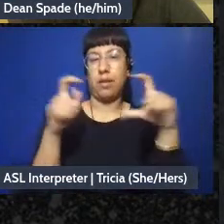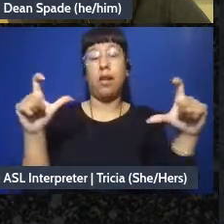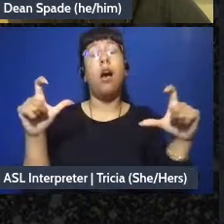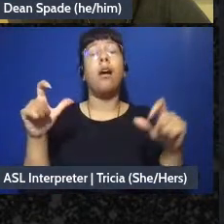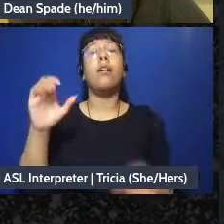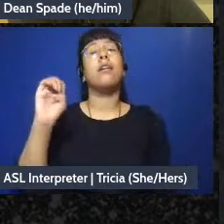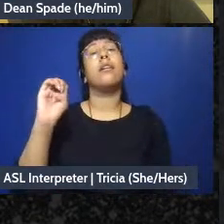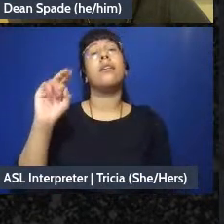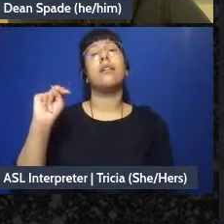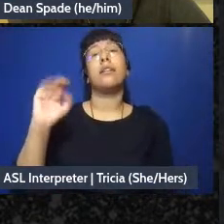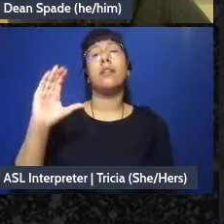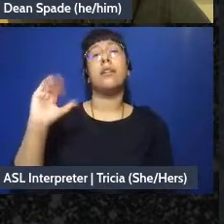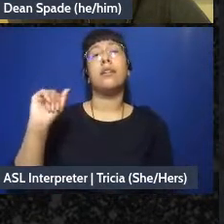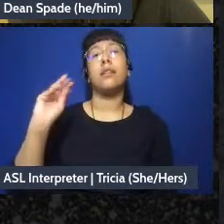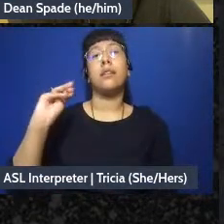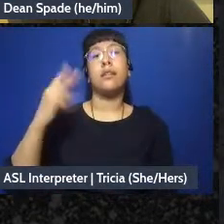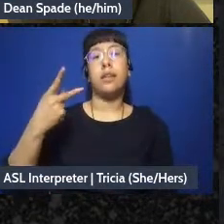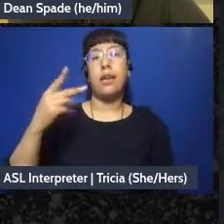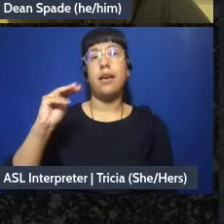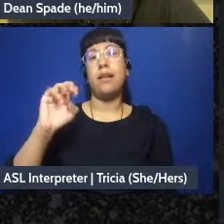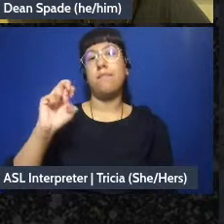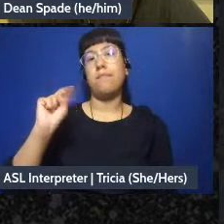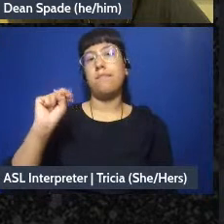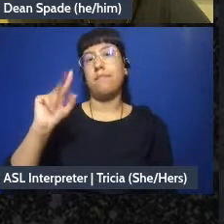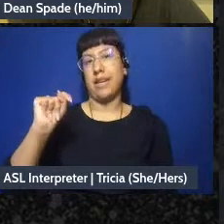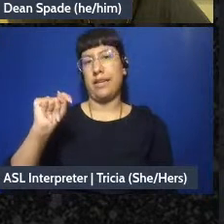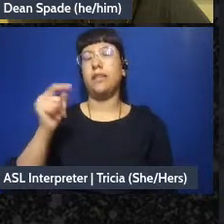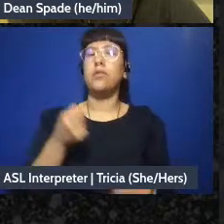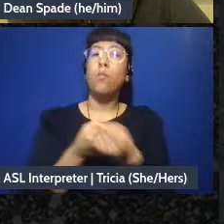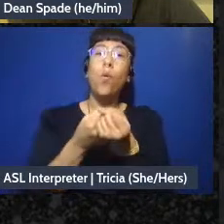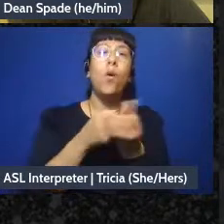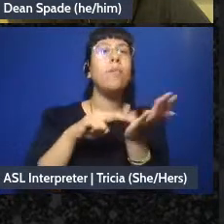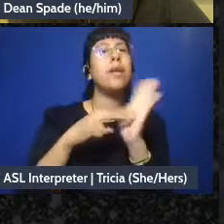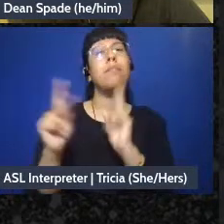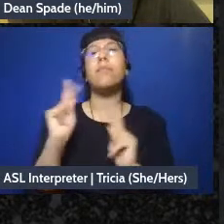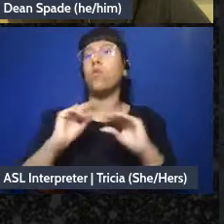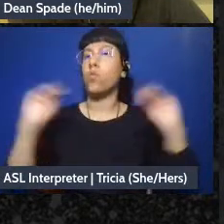is another big one a lot of people supporting unhoused people I think in this room right now